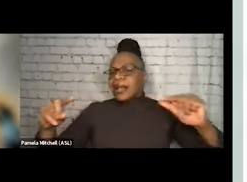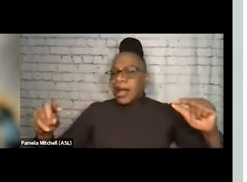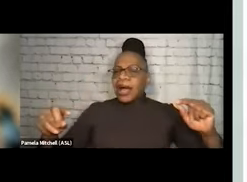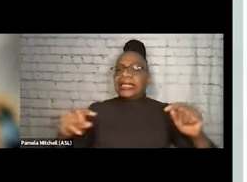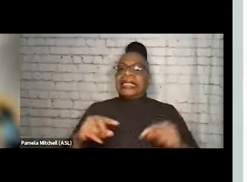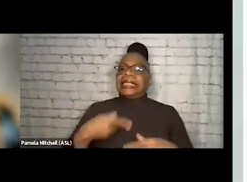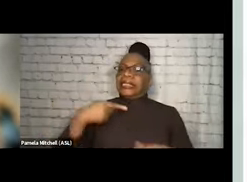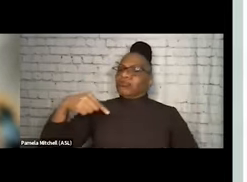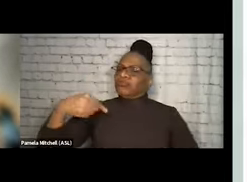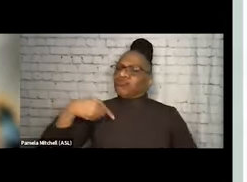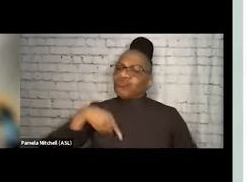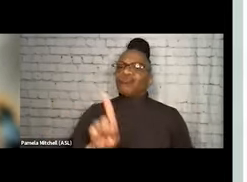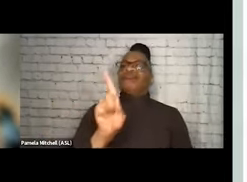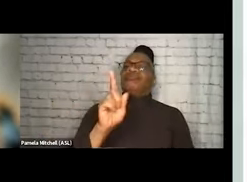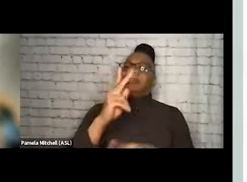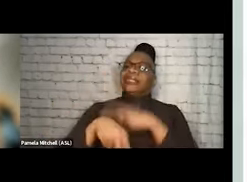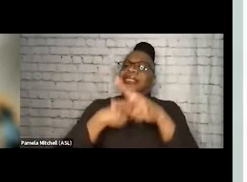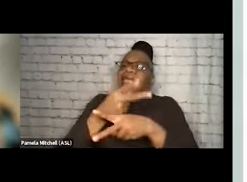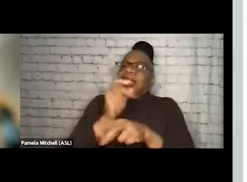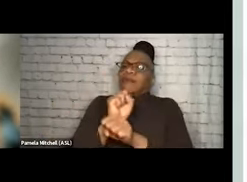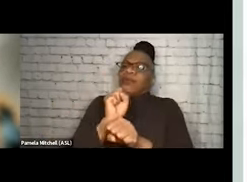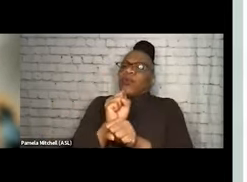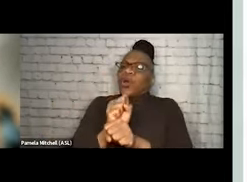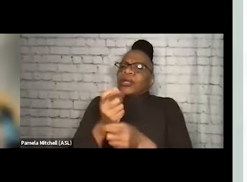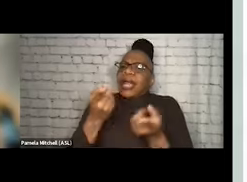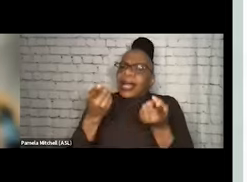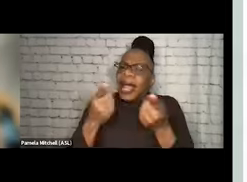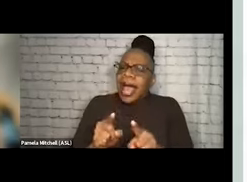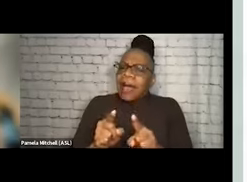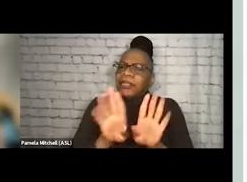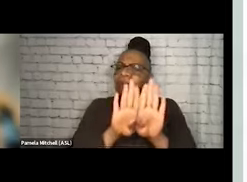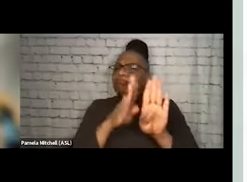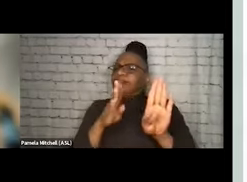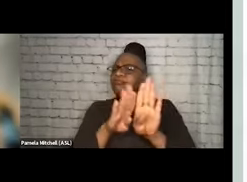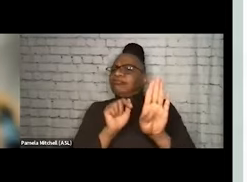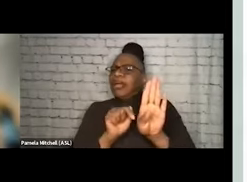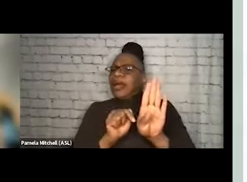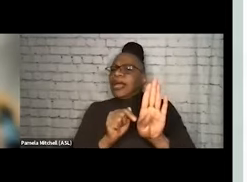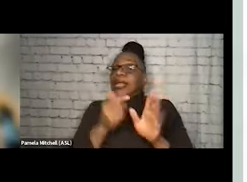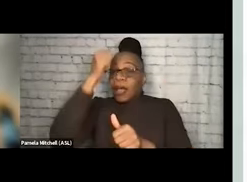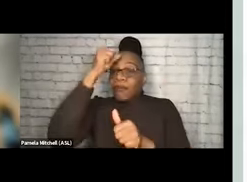to the kind of work that gets done behind those doors. And when we remember that we're looking at a very small subset of the population